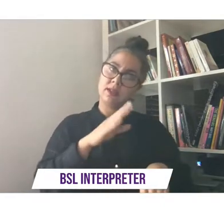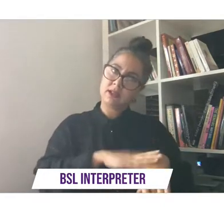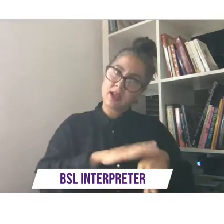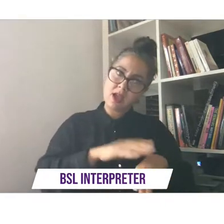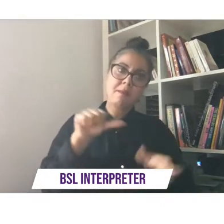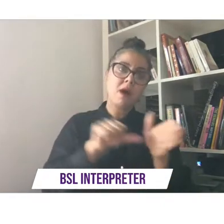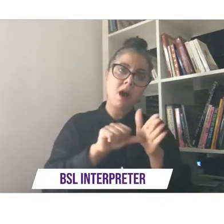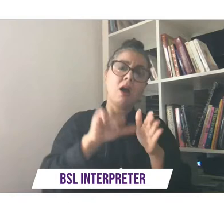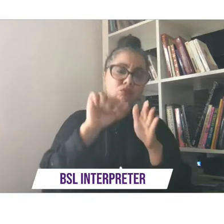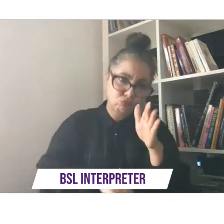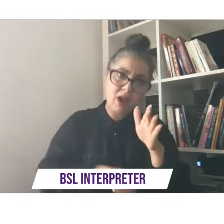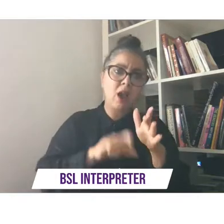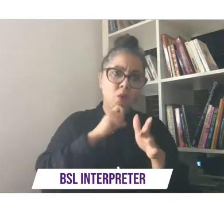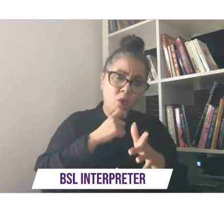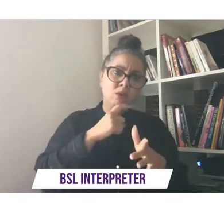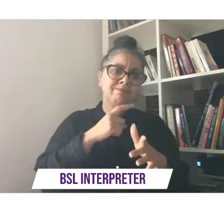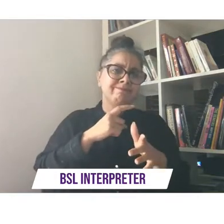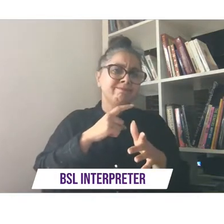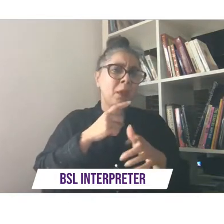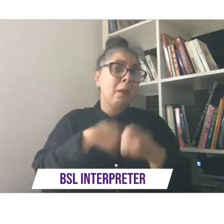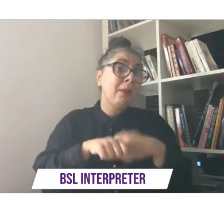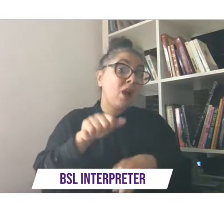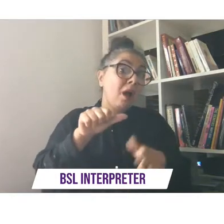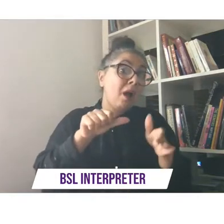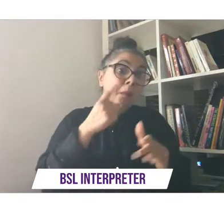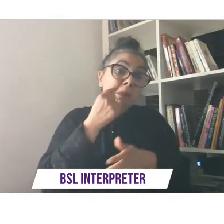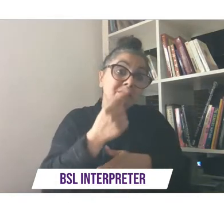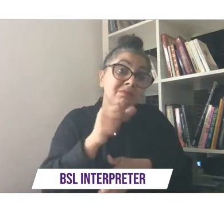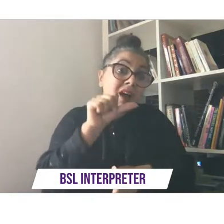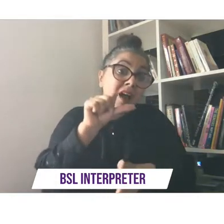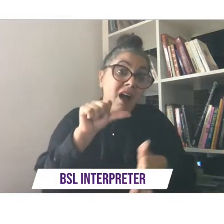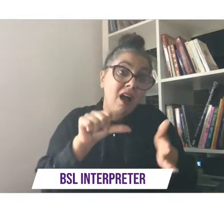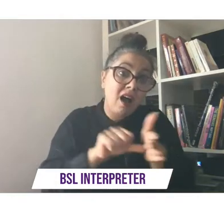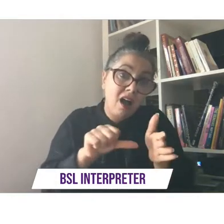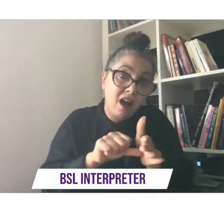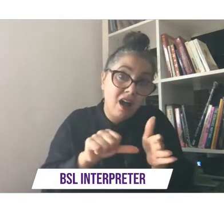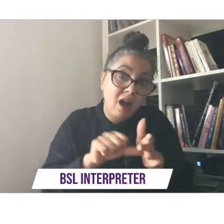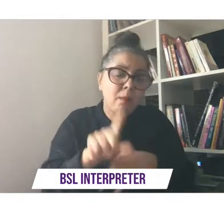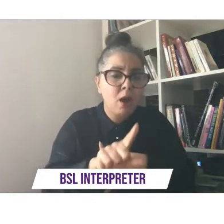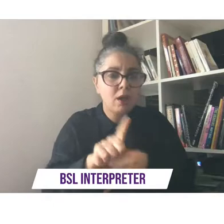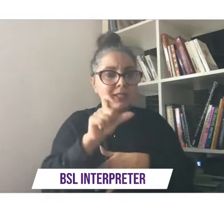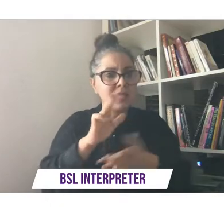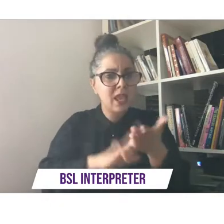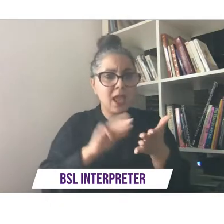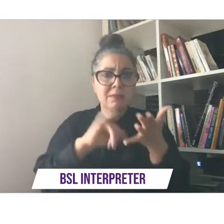cmc will do everything we can to keep our industry alive alert and punching above our weight as usual